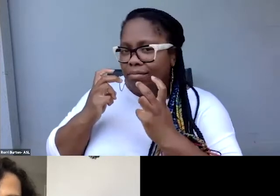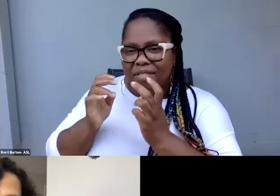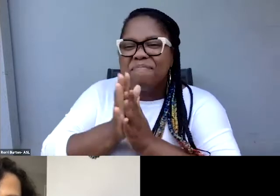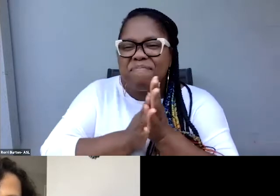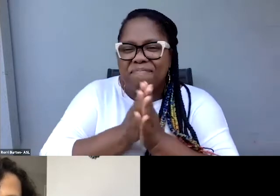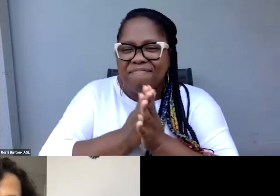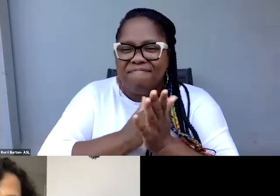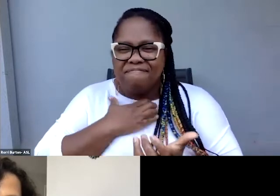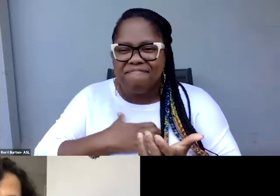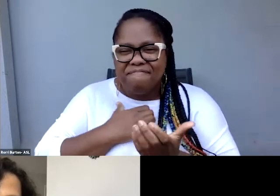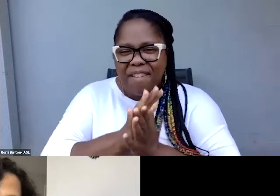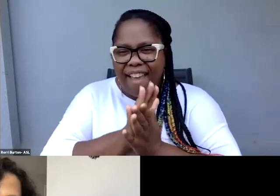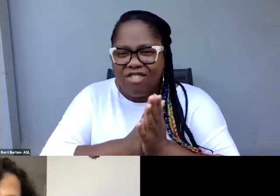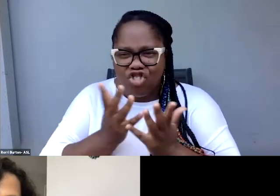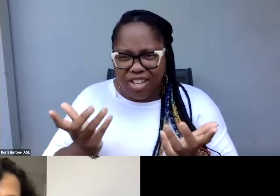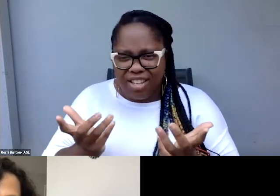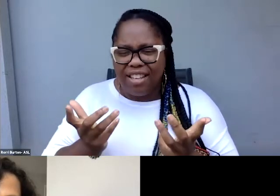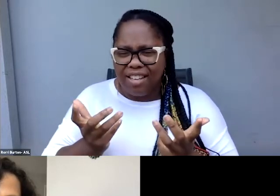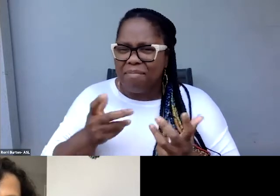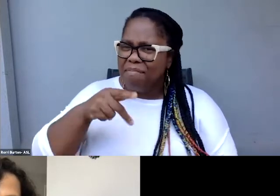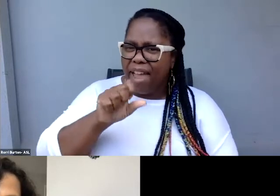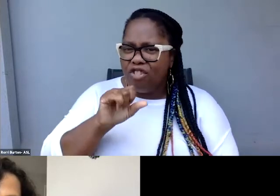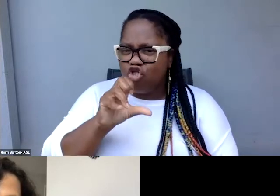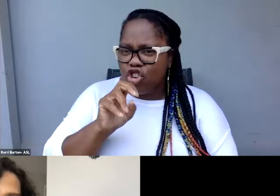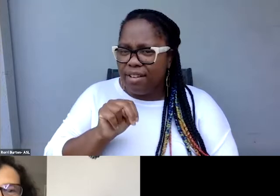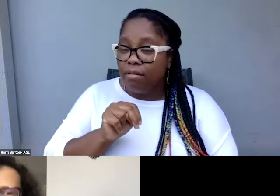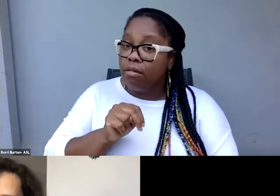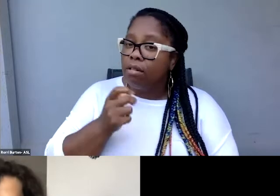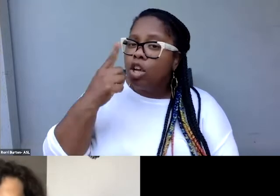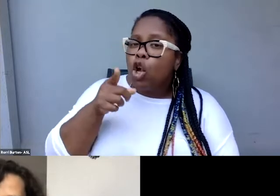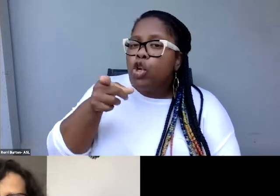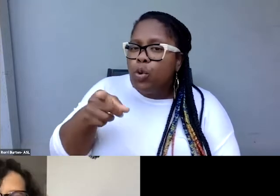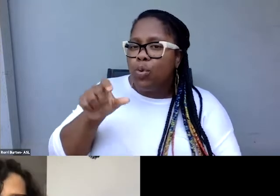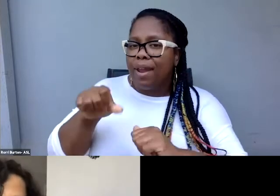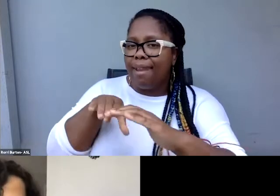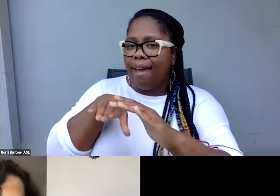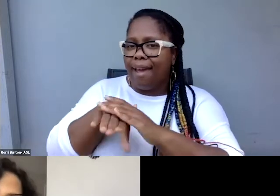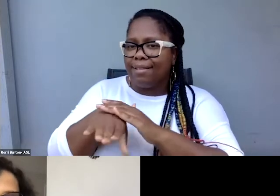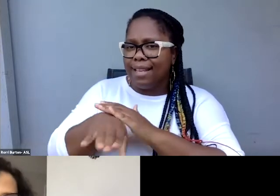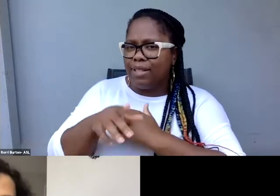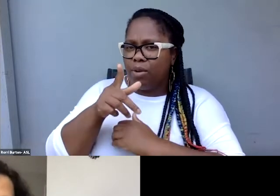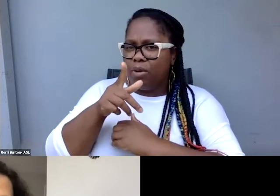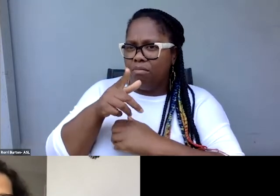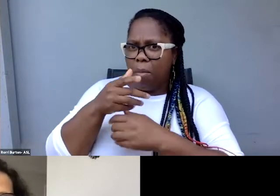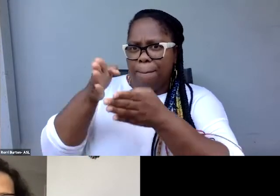What you have often is access to the filmmaker. And I think that I'd love to get your